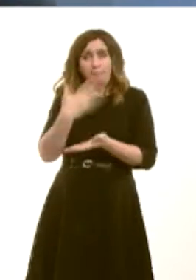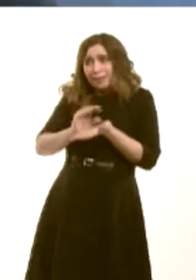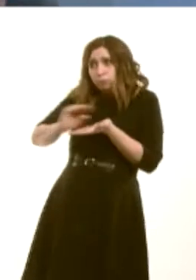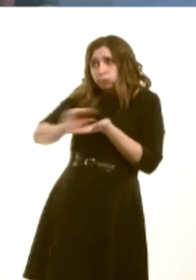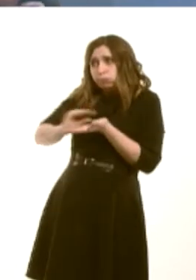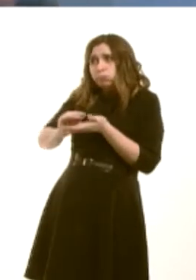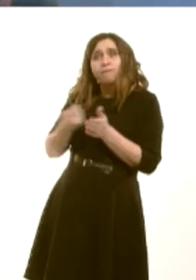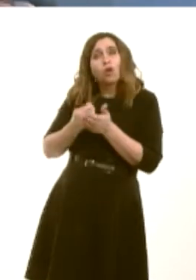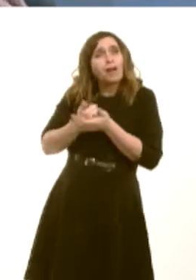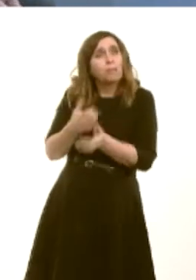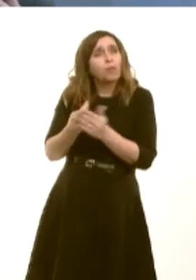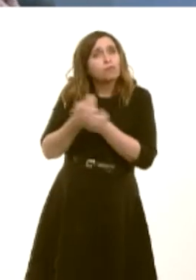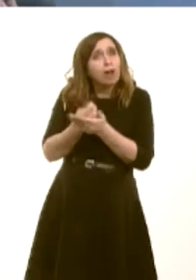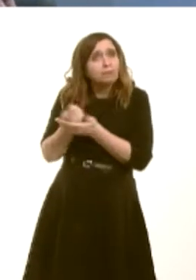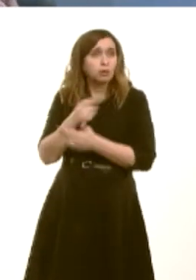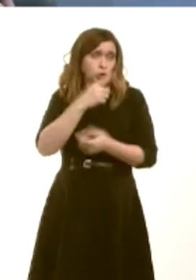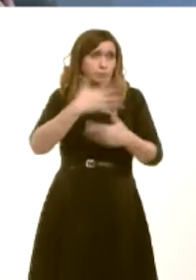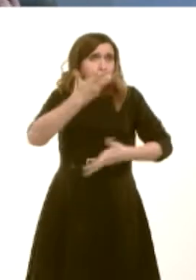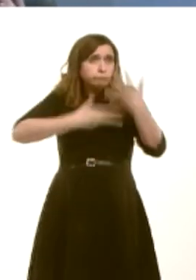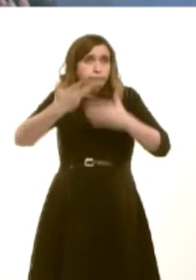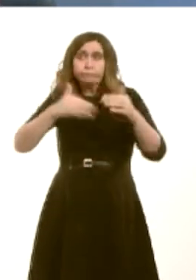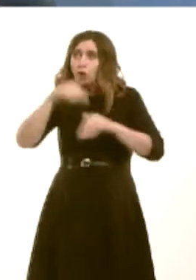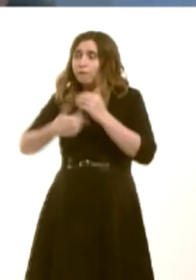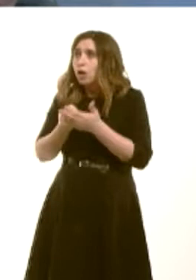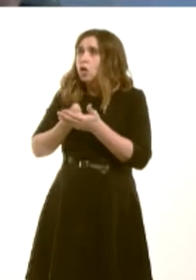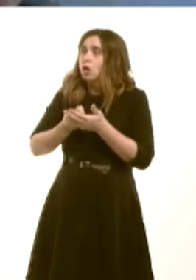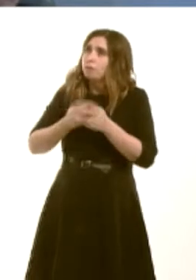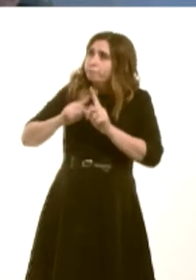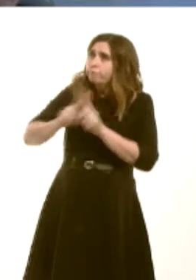talked about planning and youíve talked about various initiatives. We've had three different